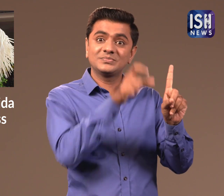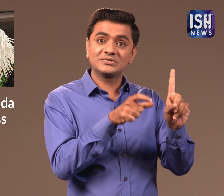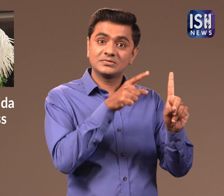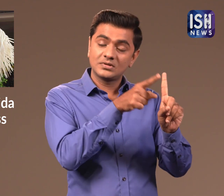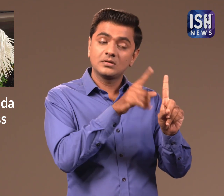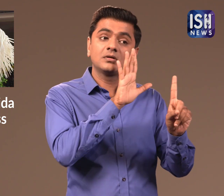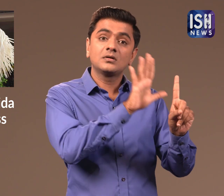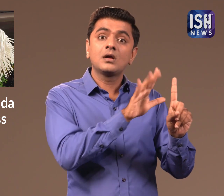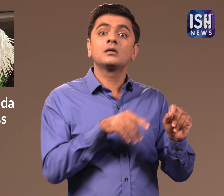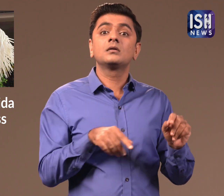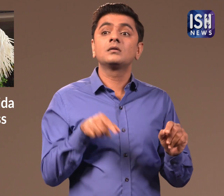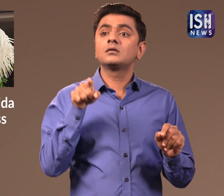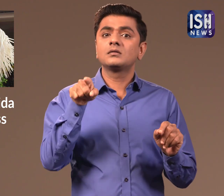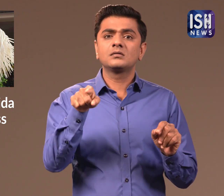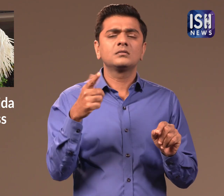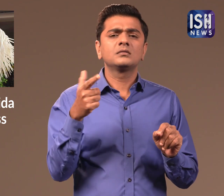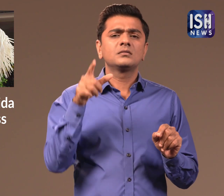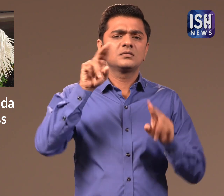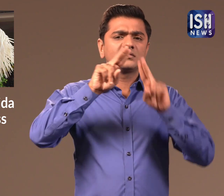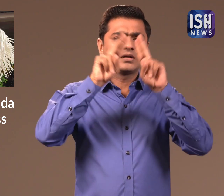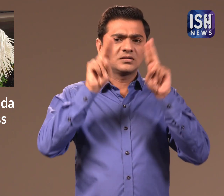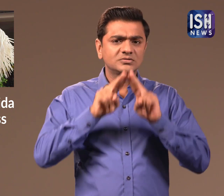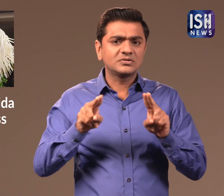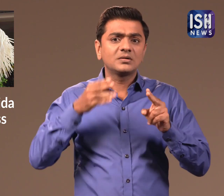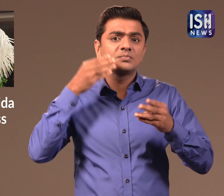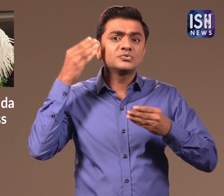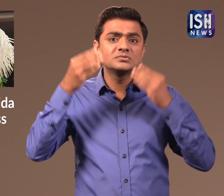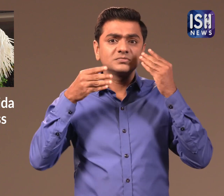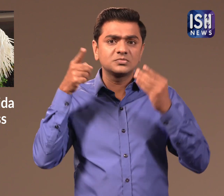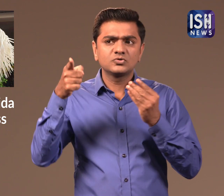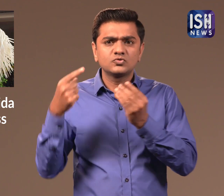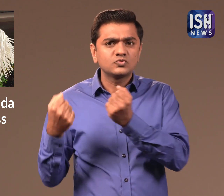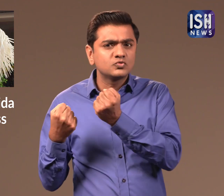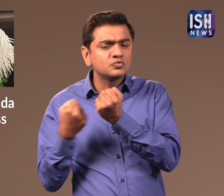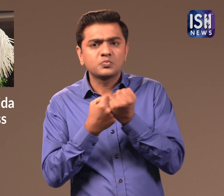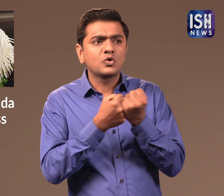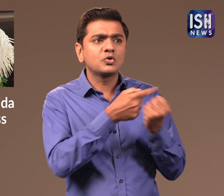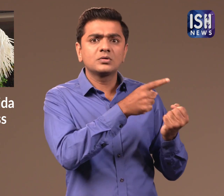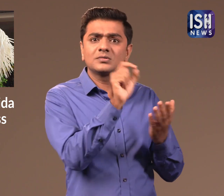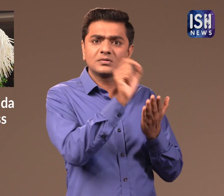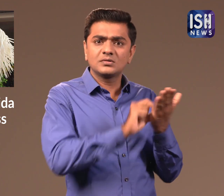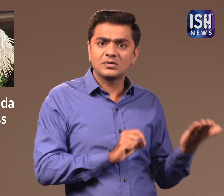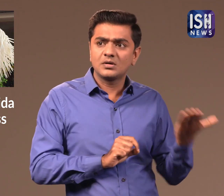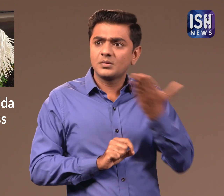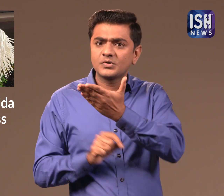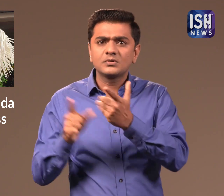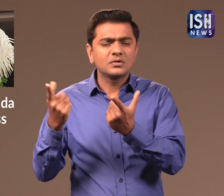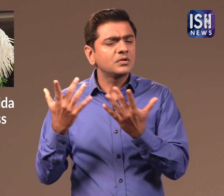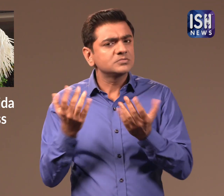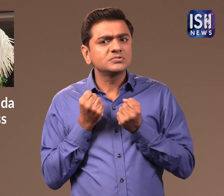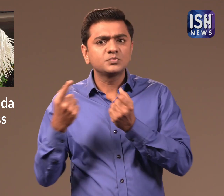The organisers of the international beauty pageant accepted her application